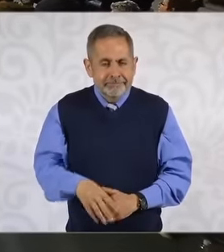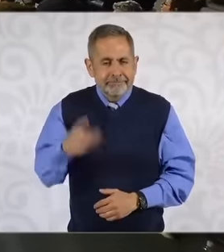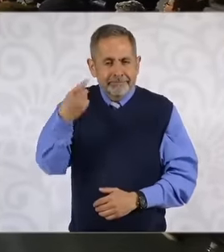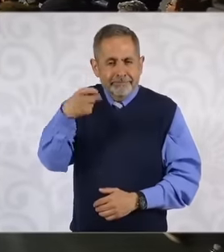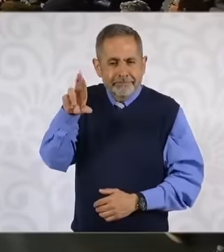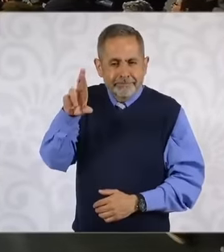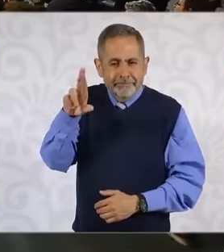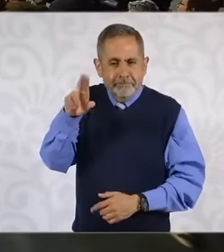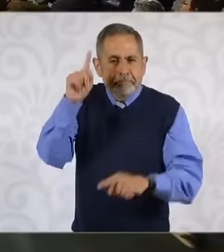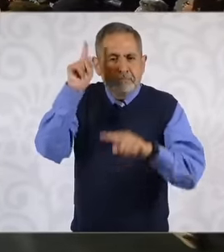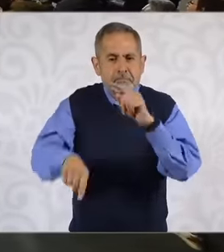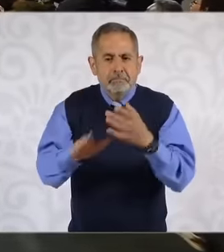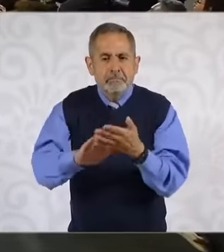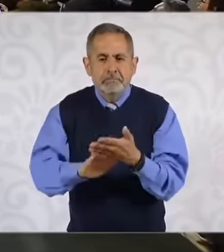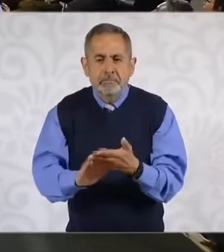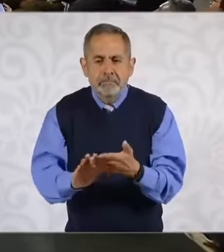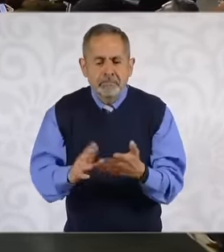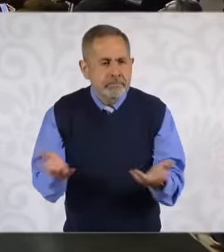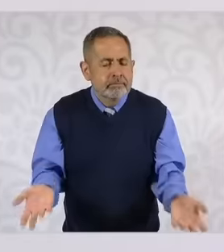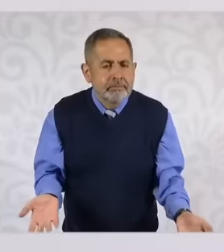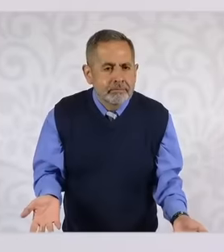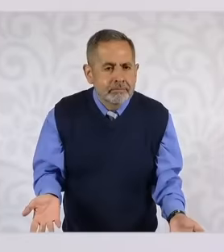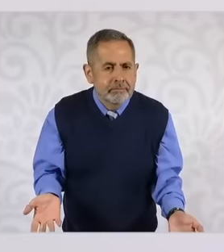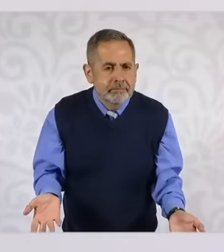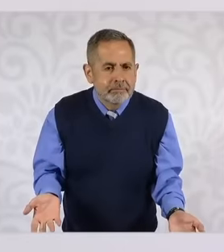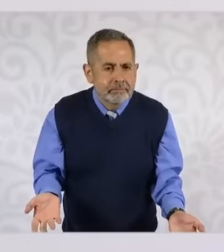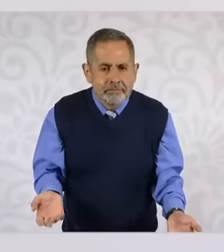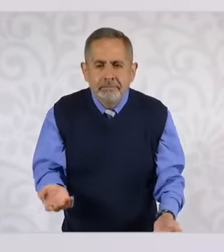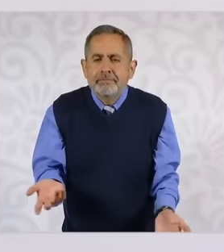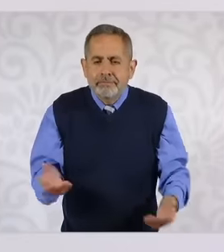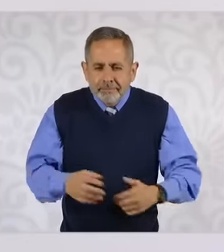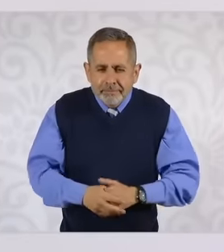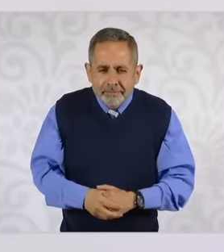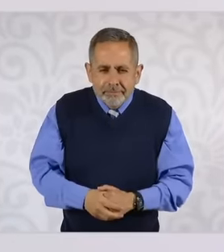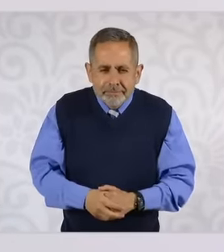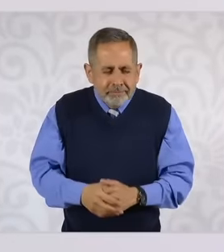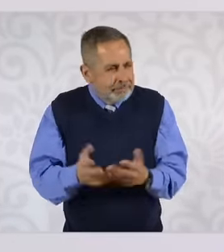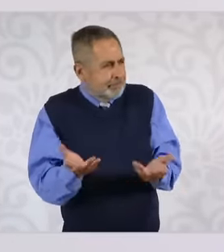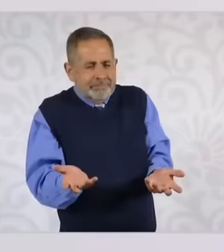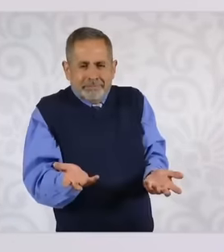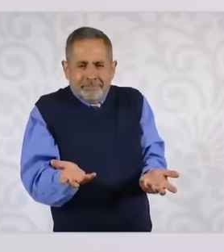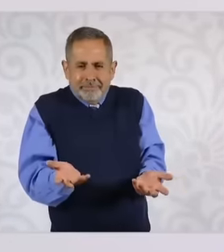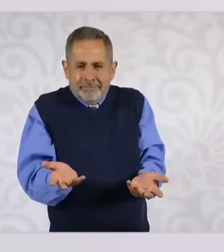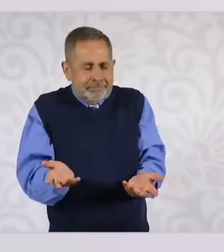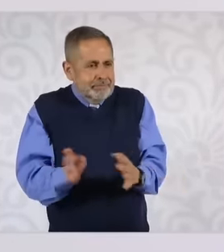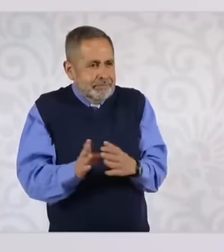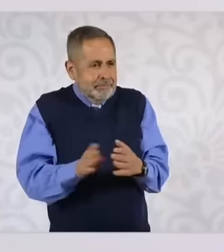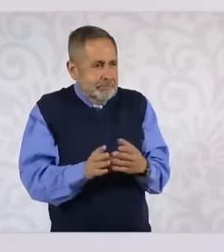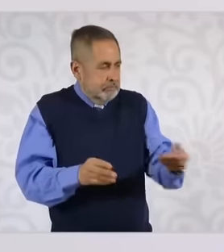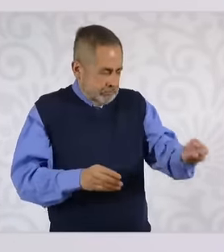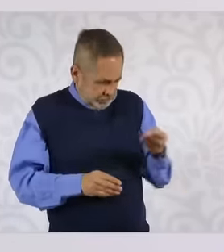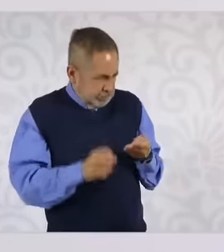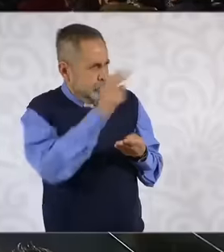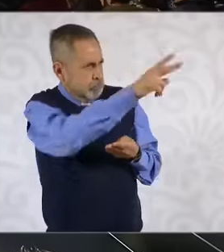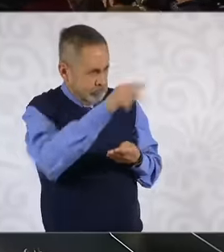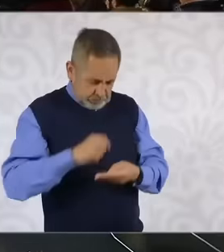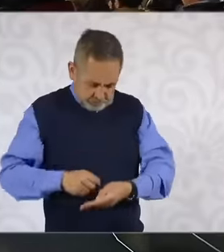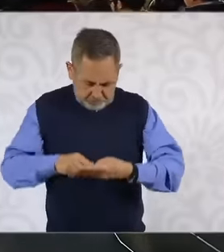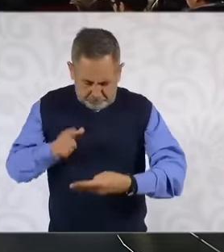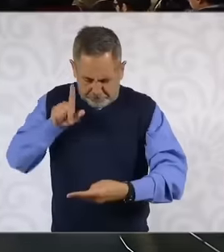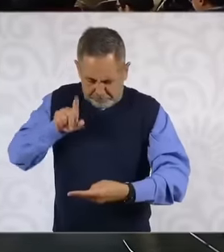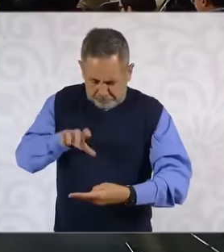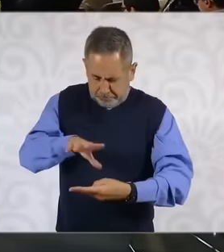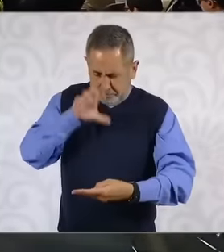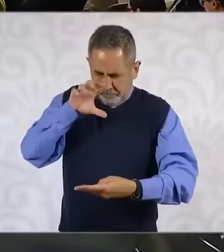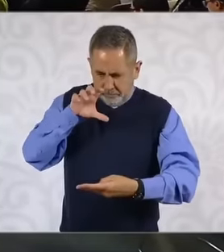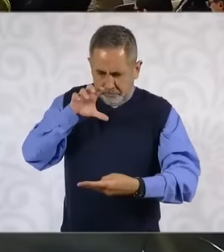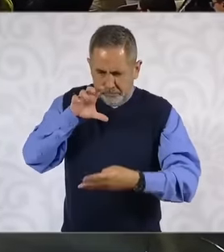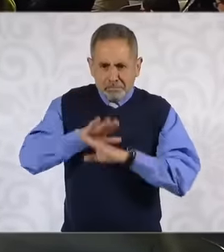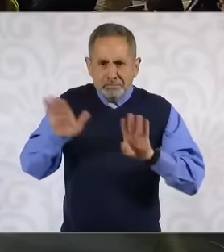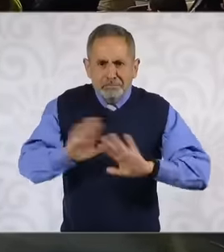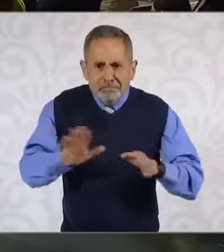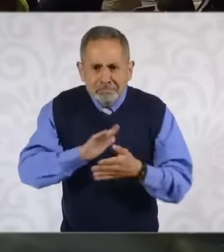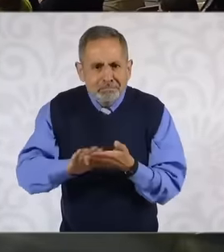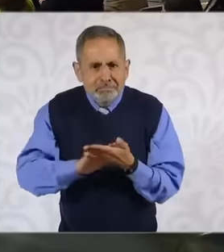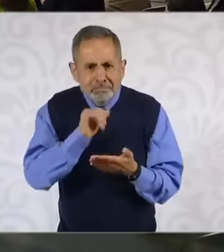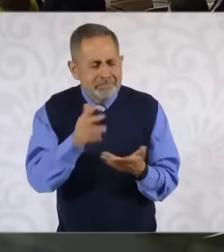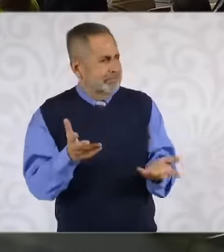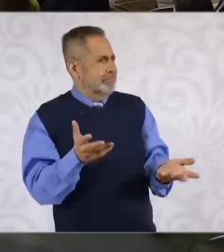eliminated so yesterday the legal department Ernestina Godoy, the legal advisor asked a